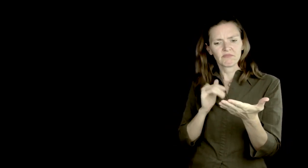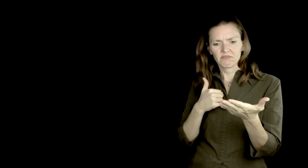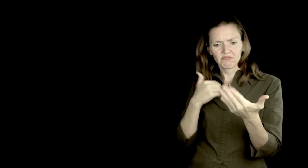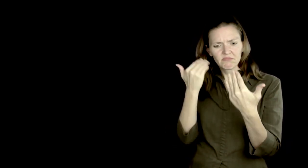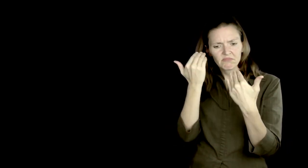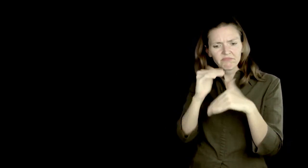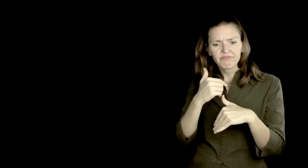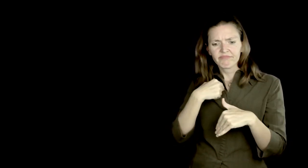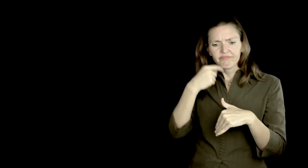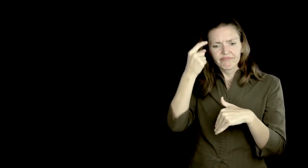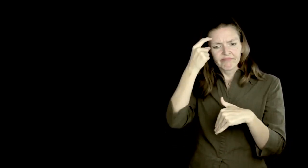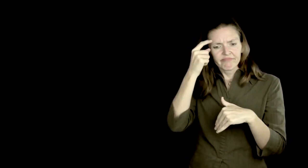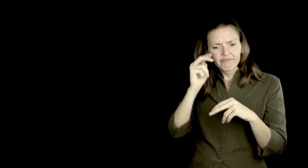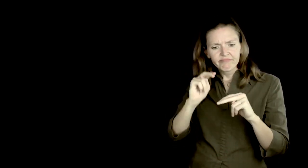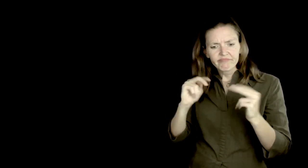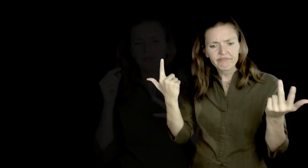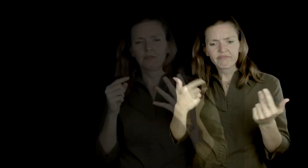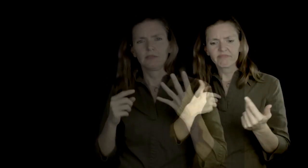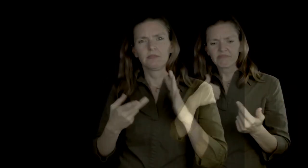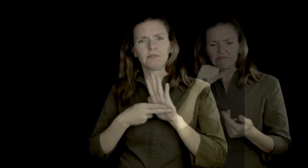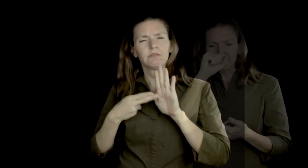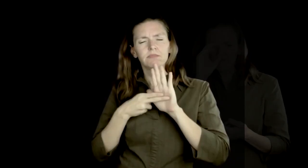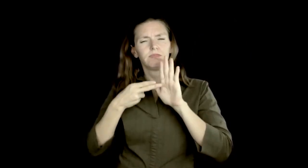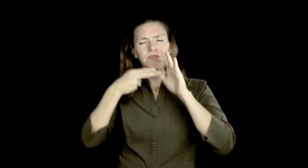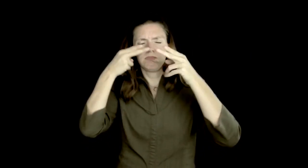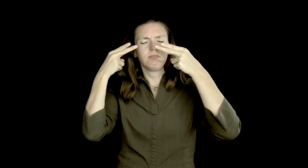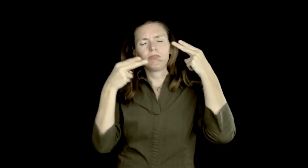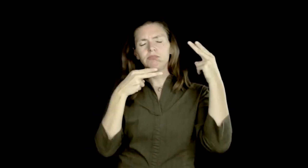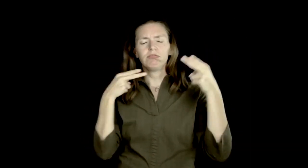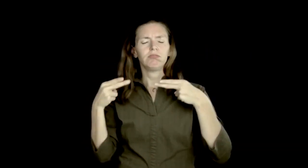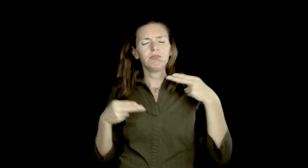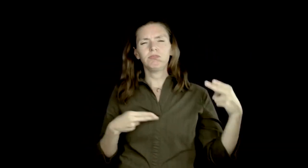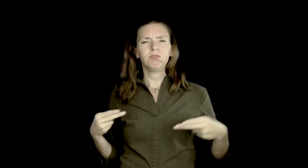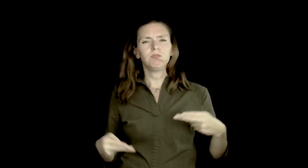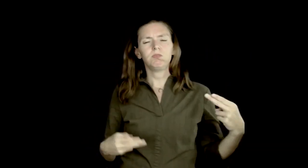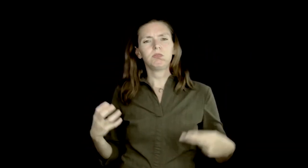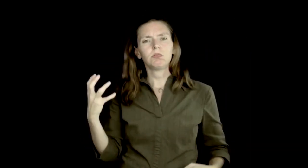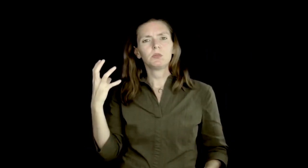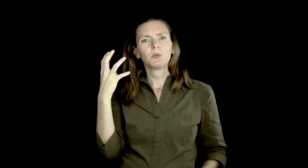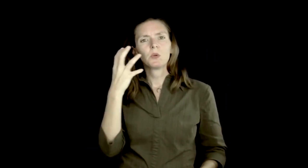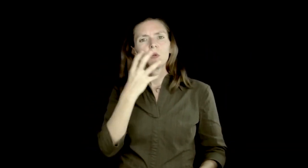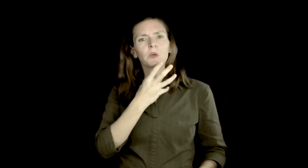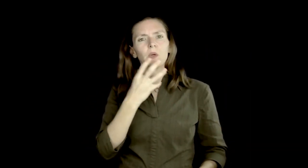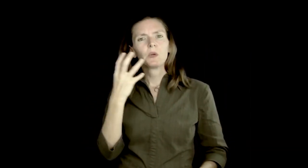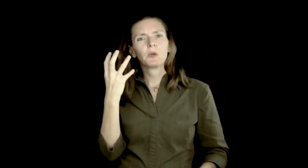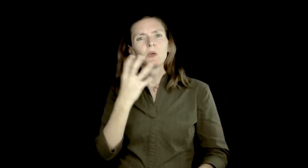deaf students would learn that they are cognitively limited and that they are retarded. There are so many diagnoses and labels thrown at deaf people in this book.